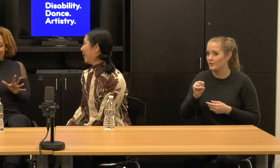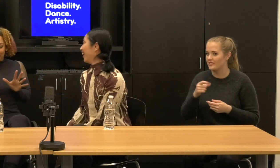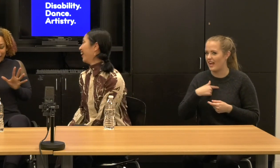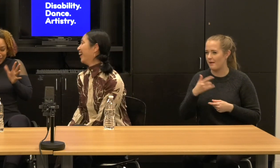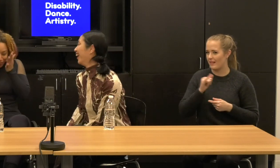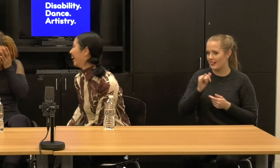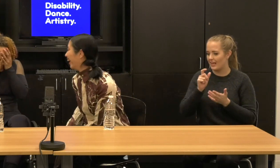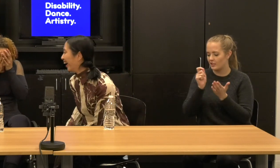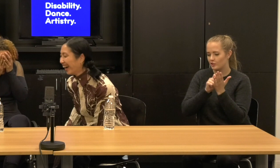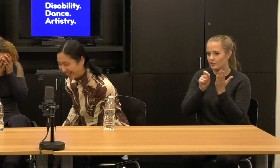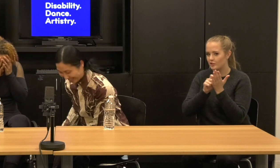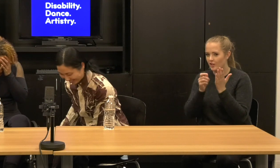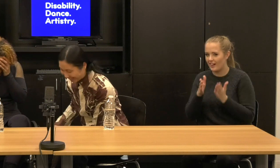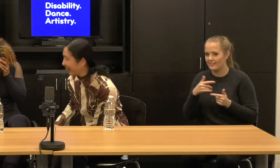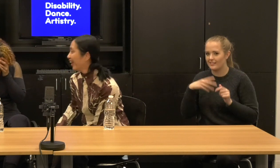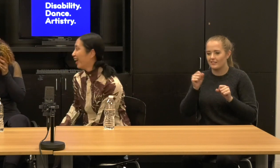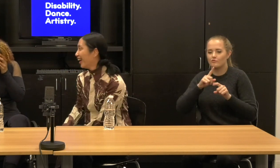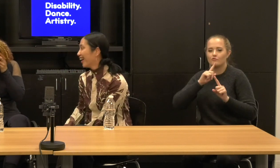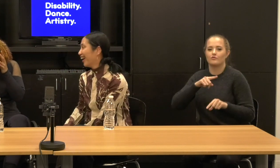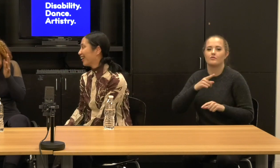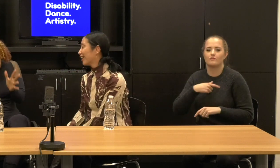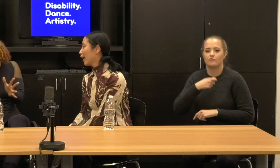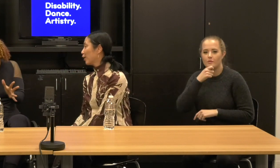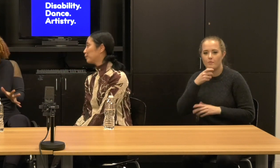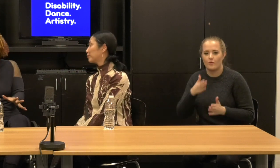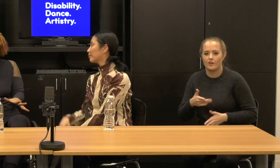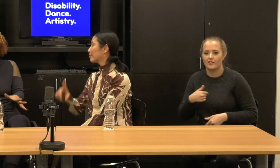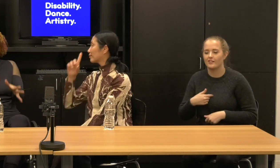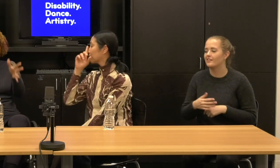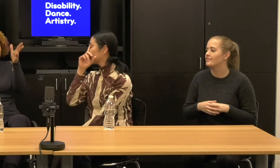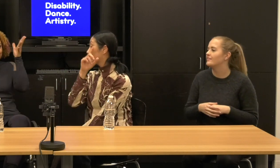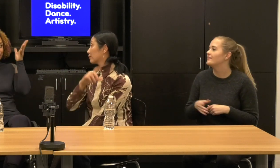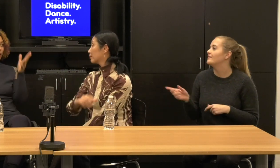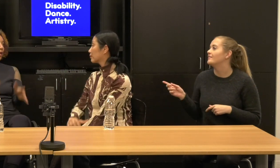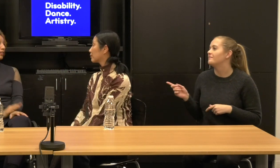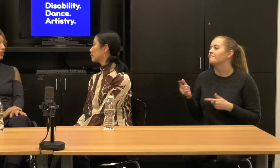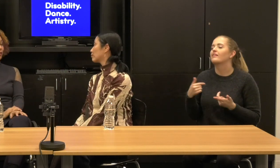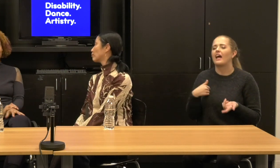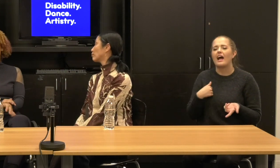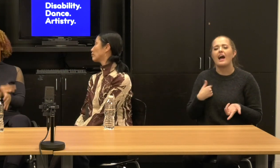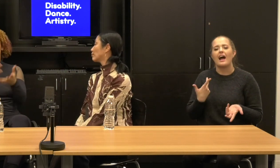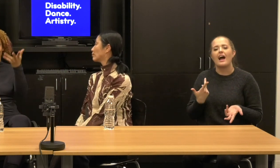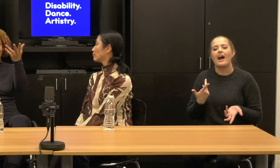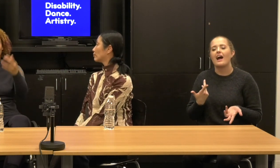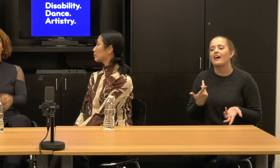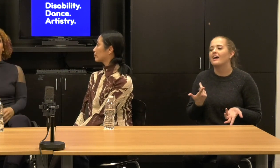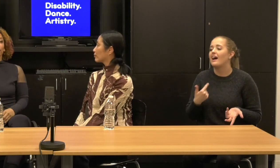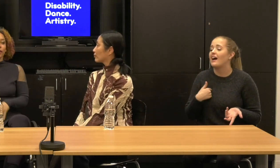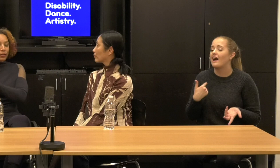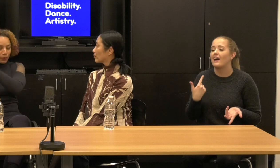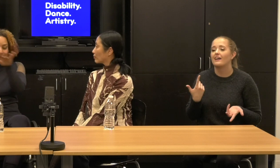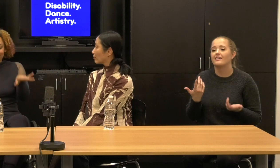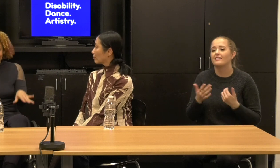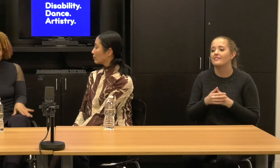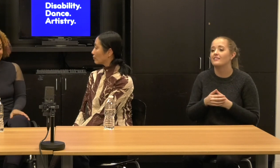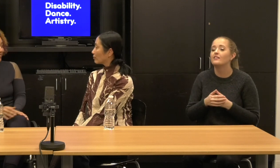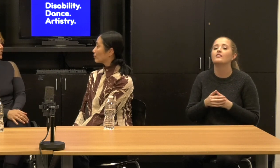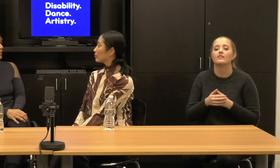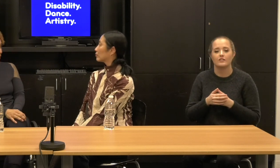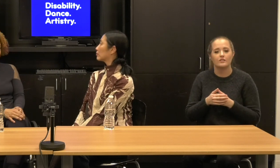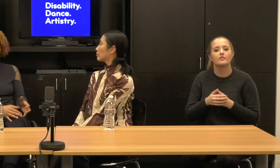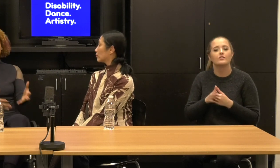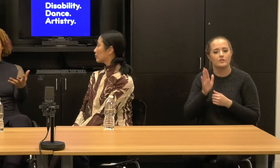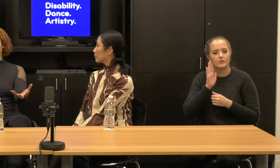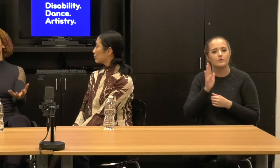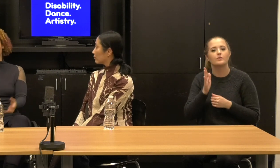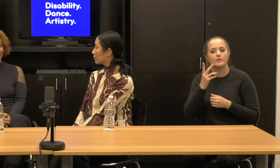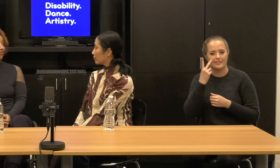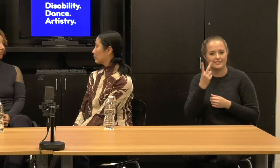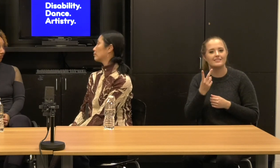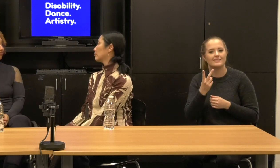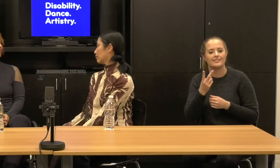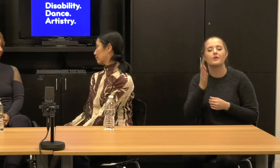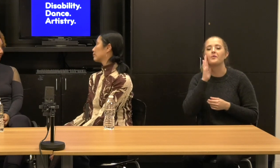Alice: you will see it will happen again.